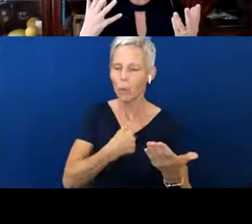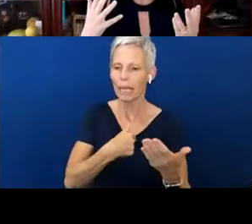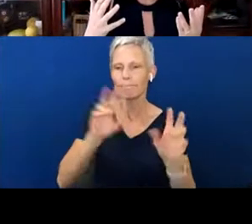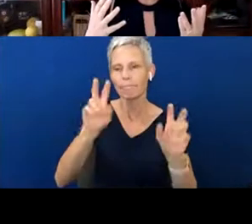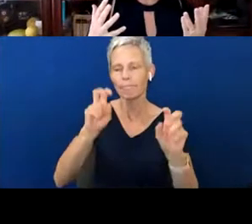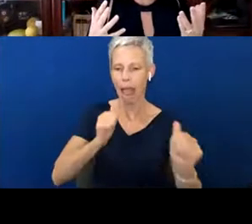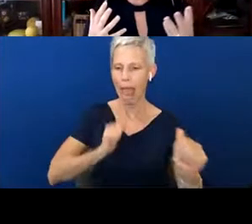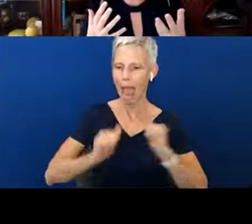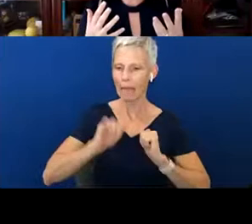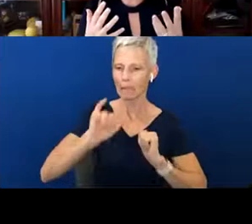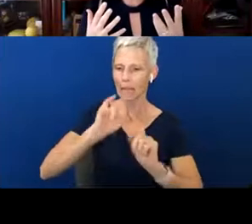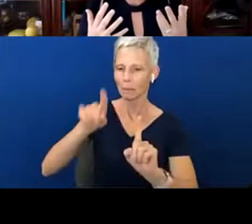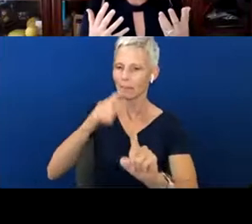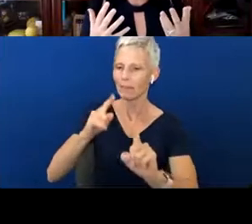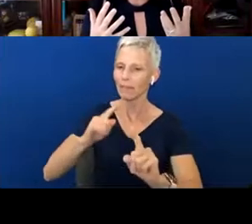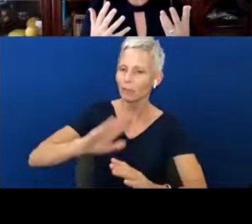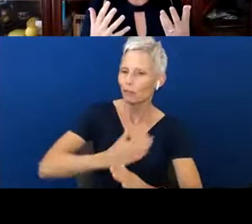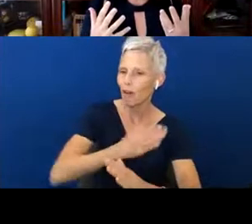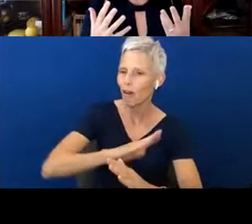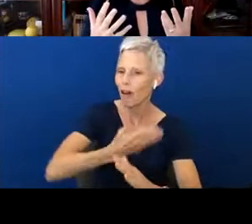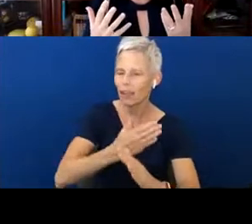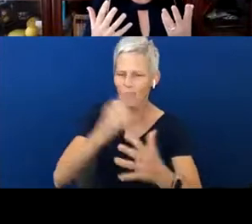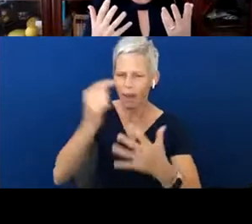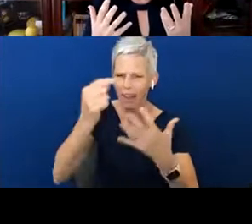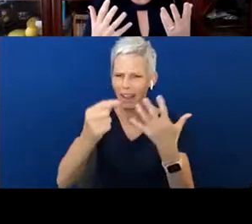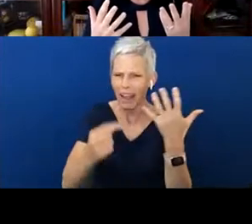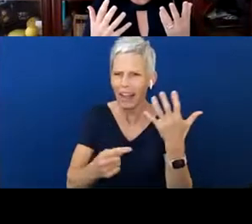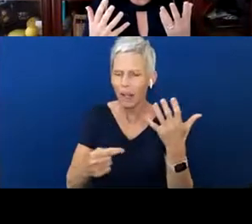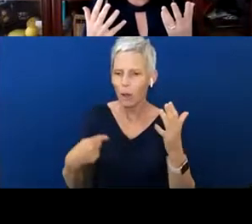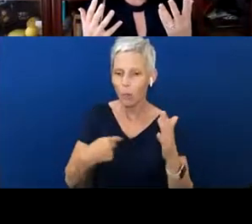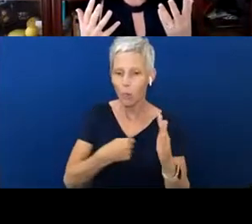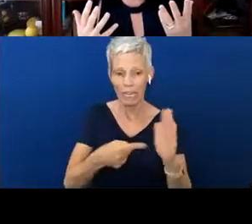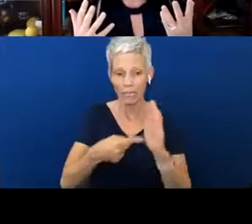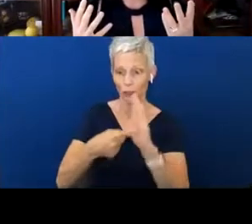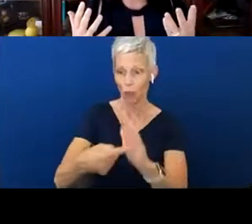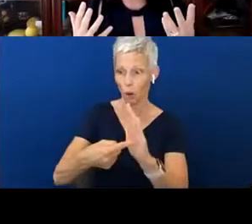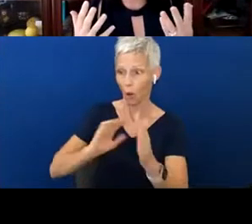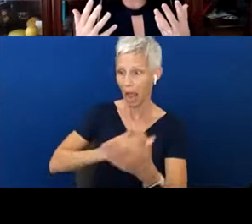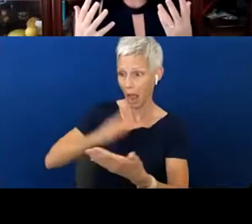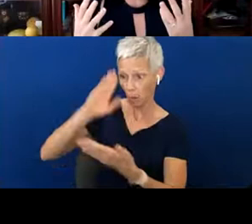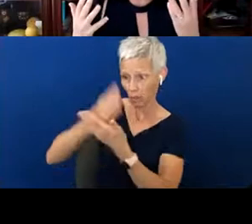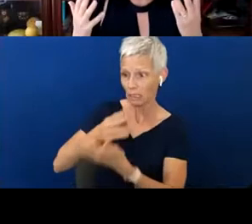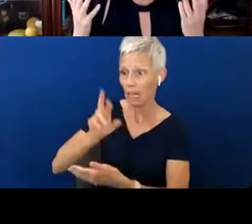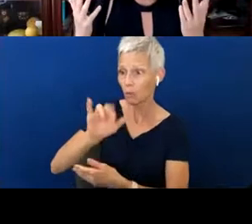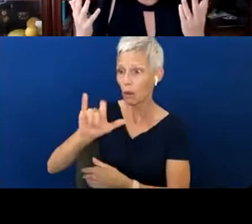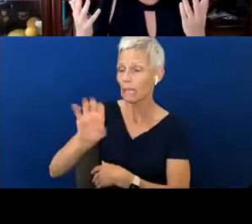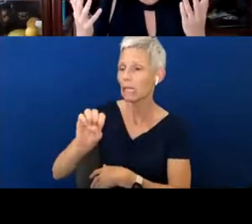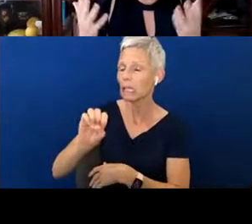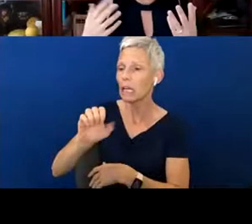these kind of things were, were showing Riley not through sound, not even through signs necessarily